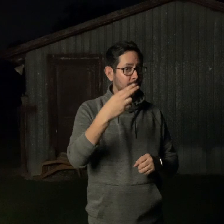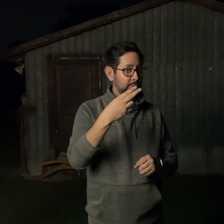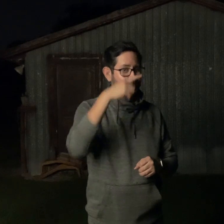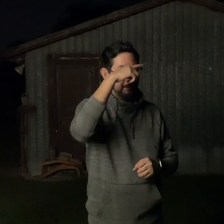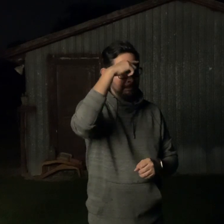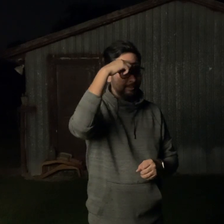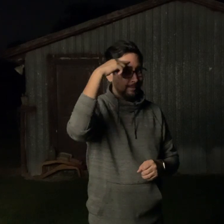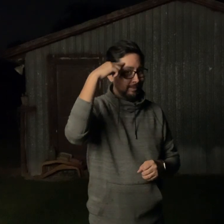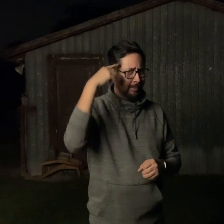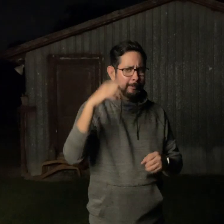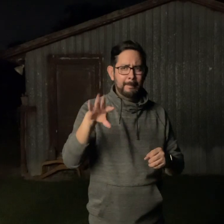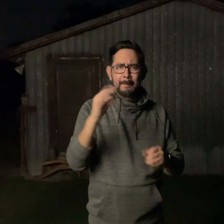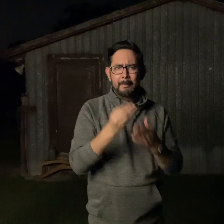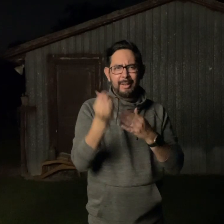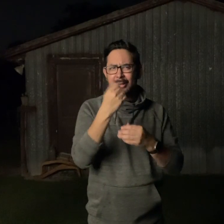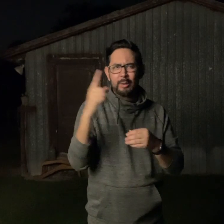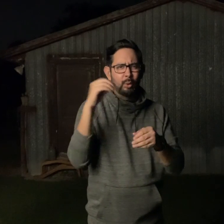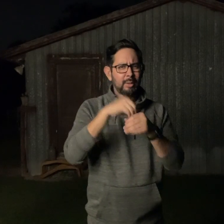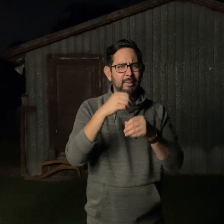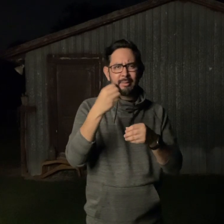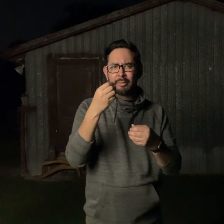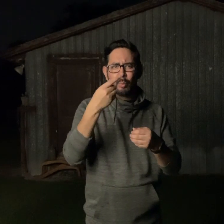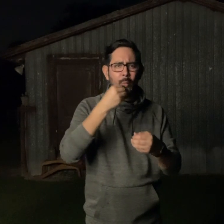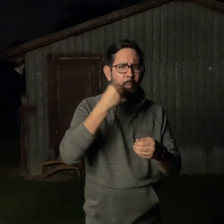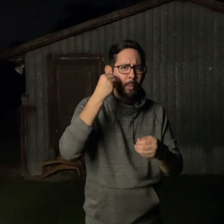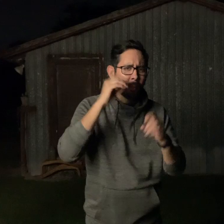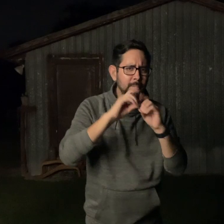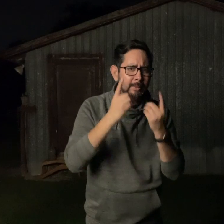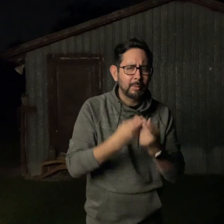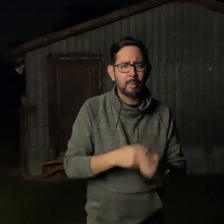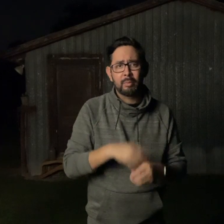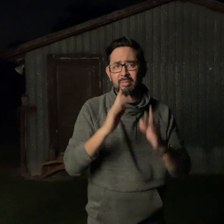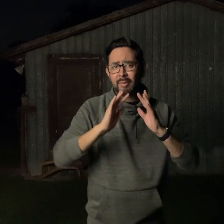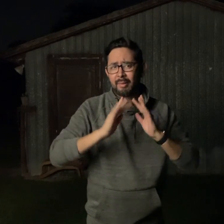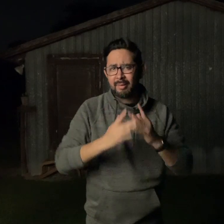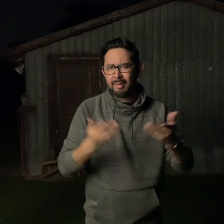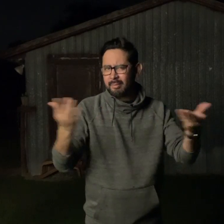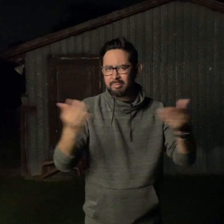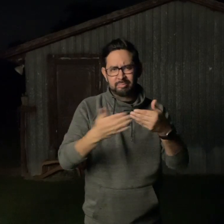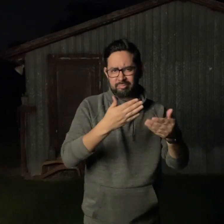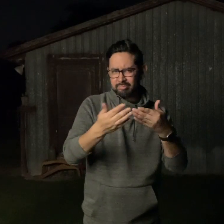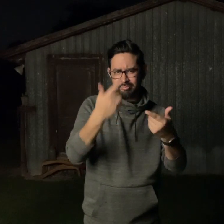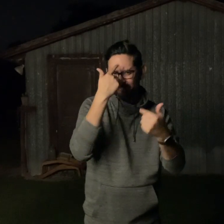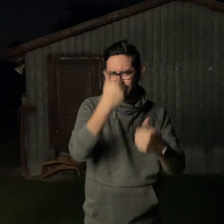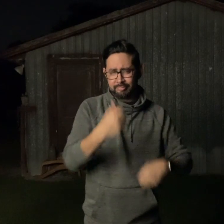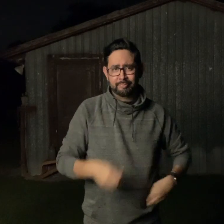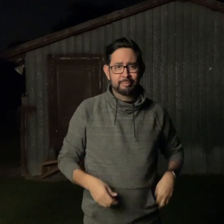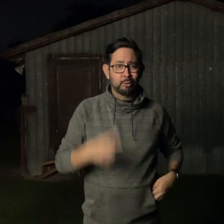An LED torch is what I'm talking about. It's black and you can buy it anywhere like any of the home departments or on the internet.